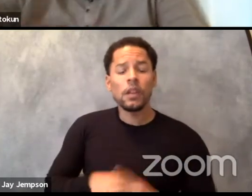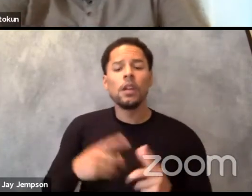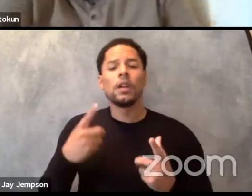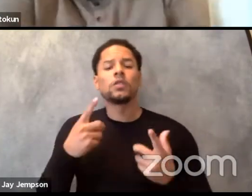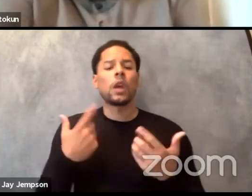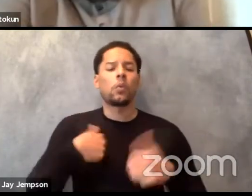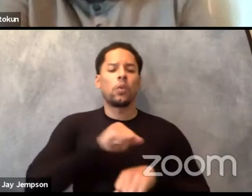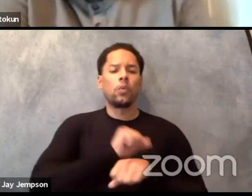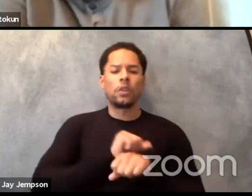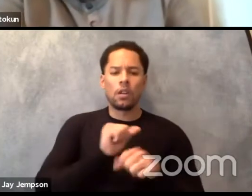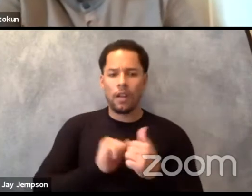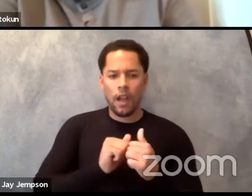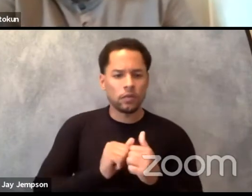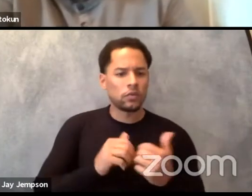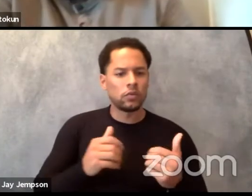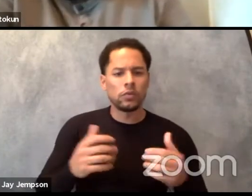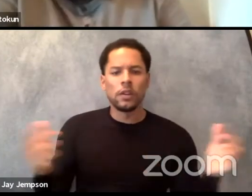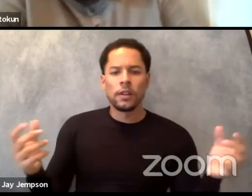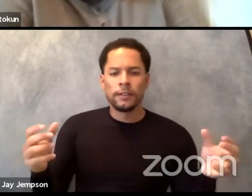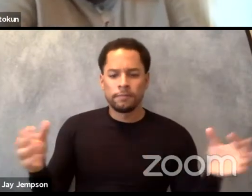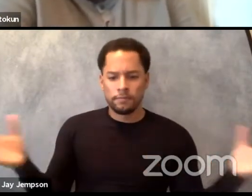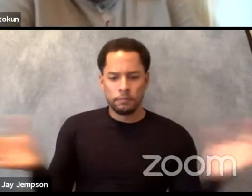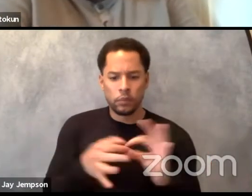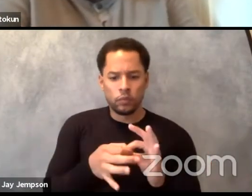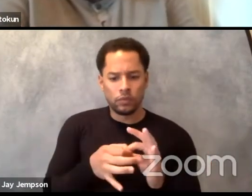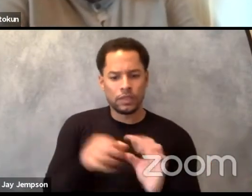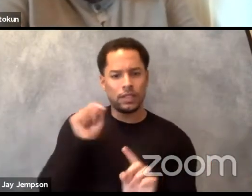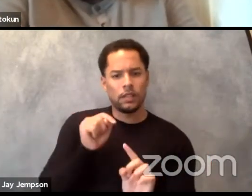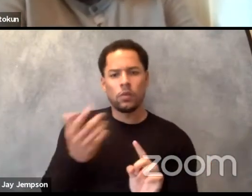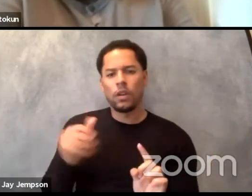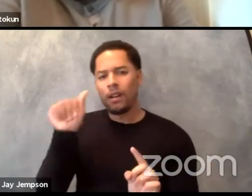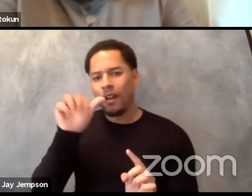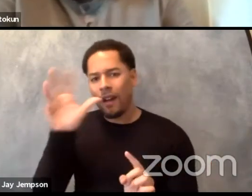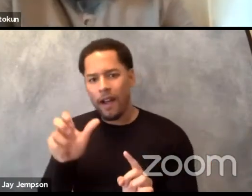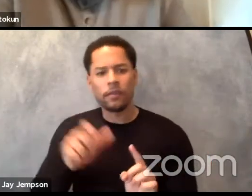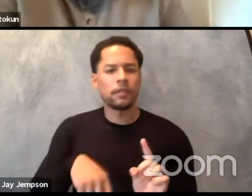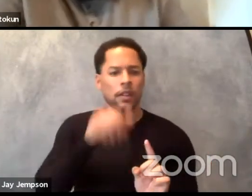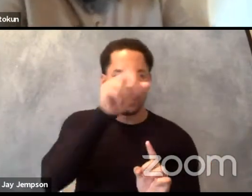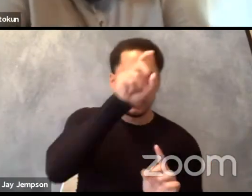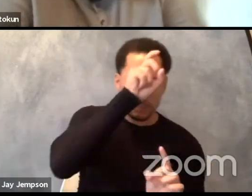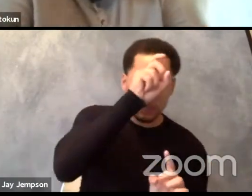So we're really interested in this shift of perspectives and how we bring people into conversation.